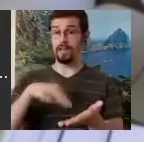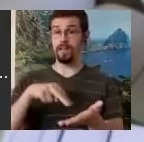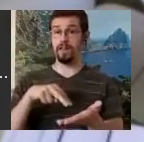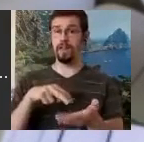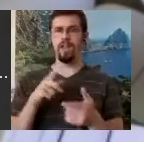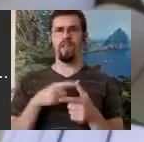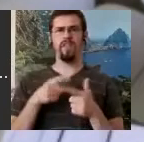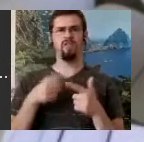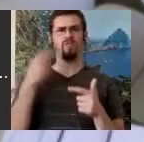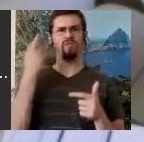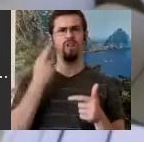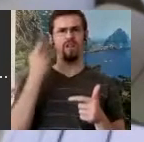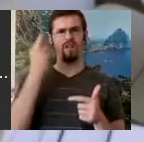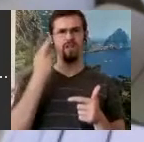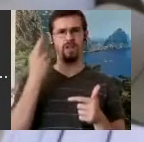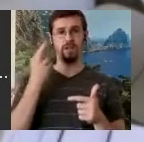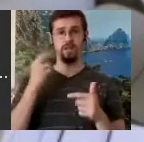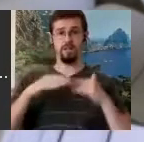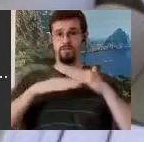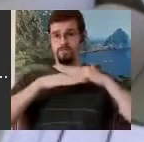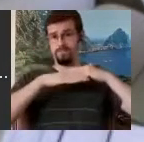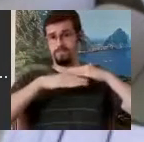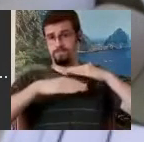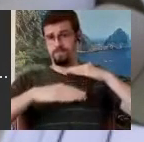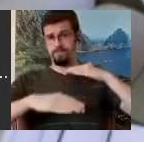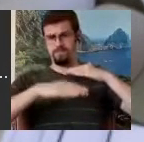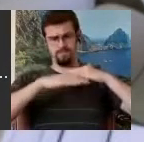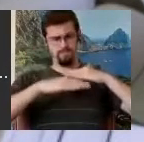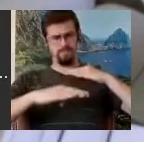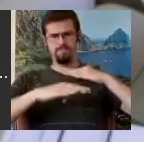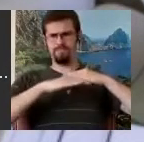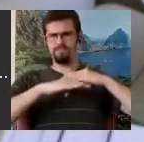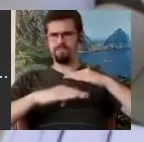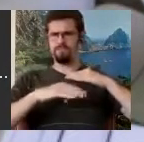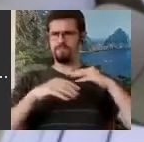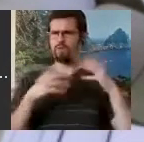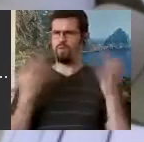this raked stage, what is that all about? A raked stage is a slanted stage that